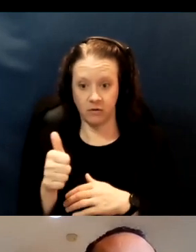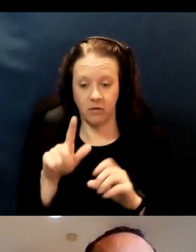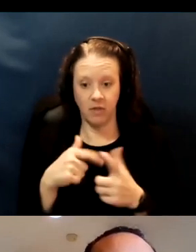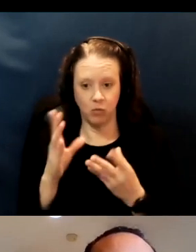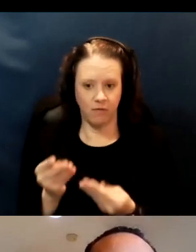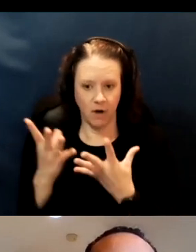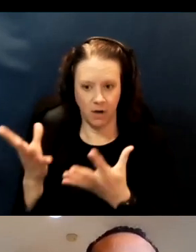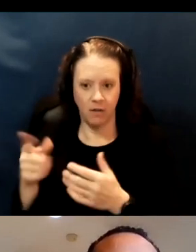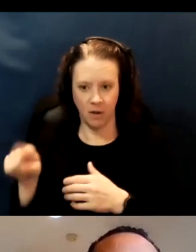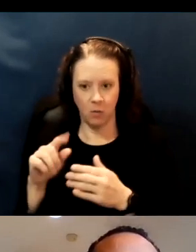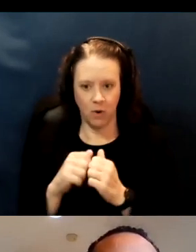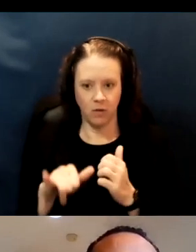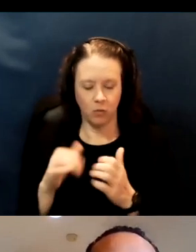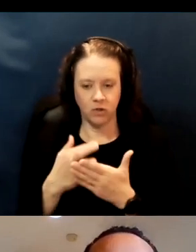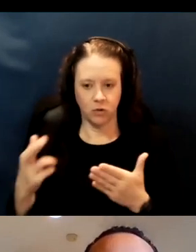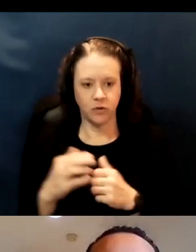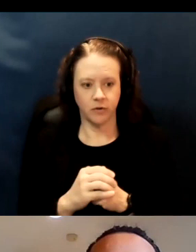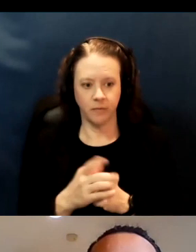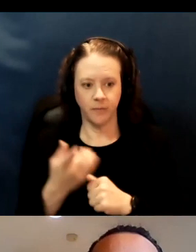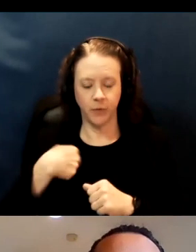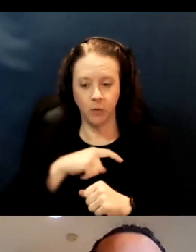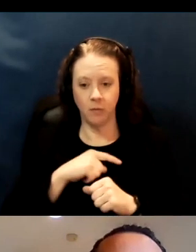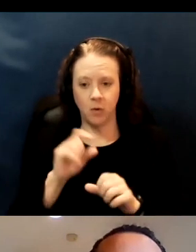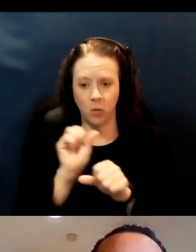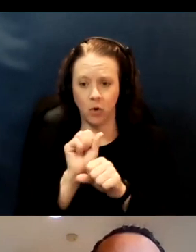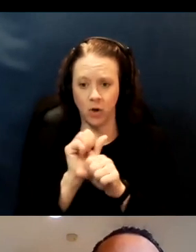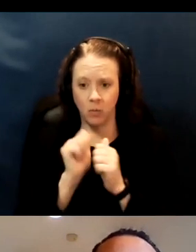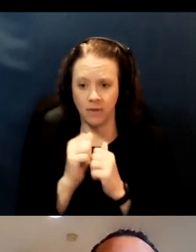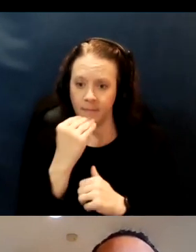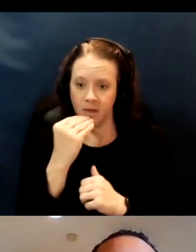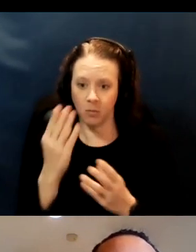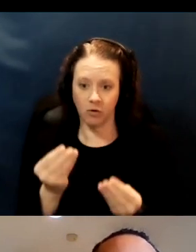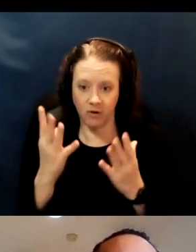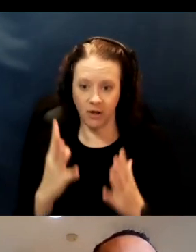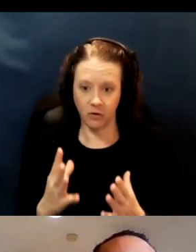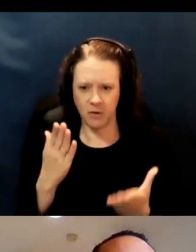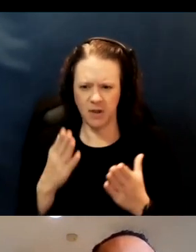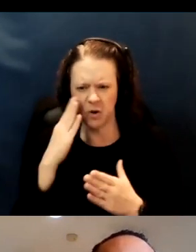We've also been working with a lot of meal providers. So, you may be familiar with Meals on Wheels.